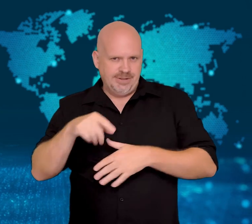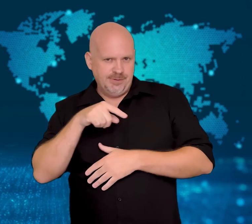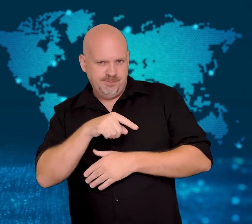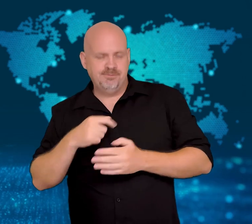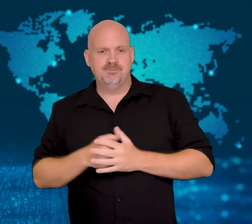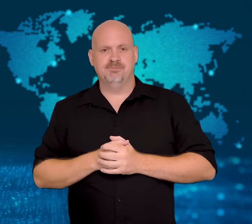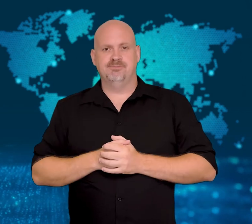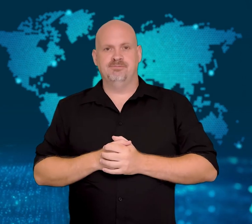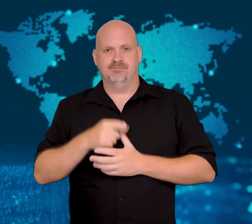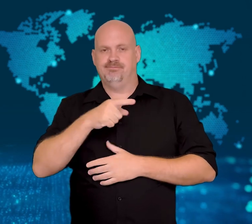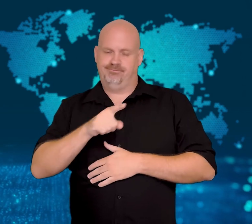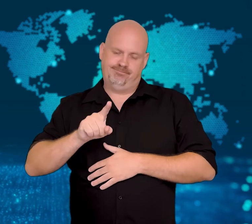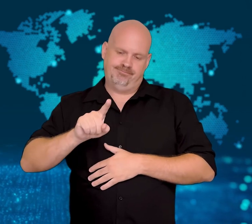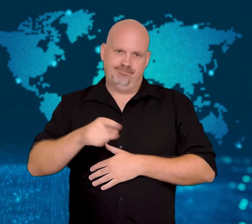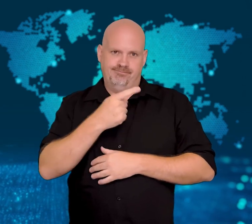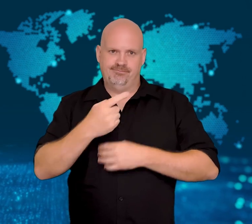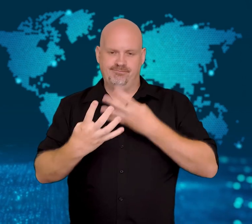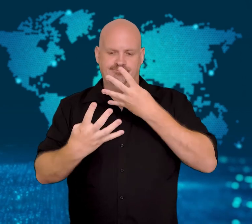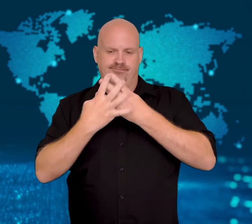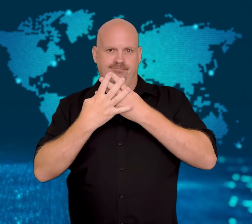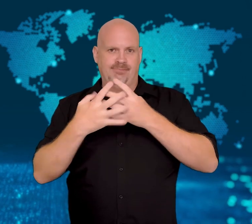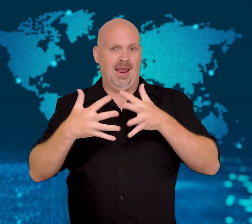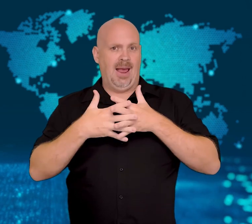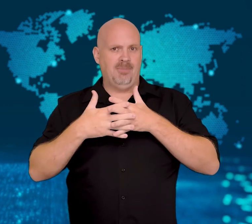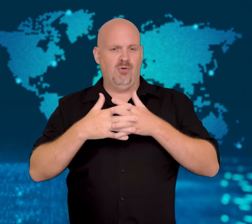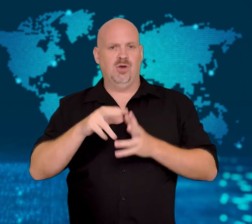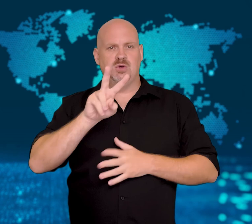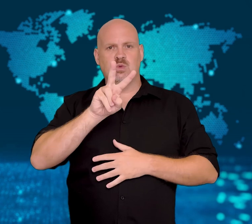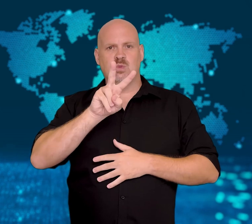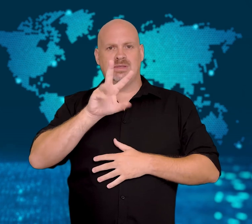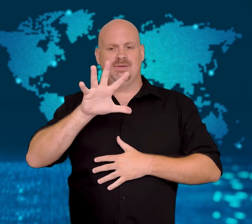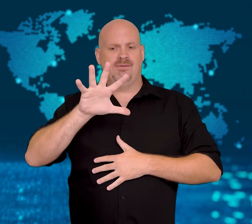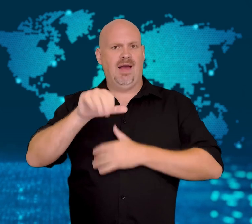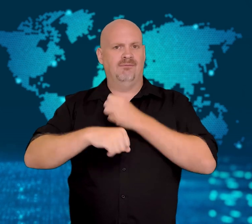to 25 years in prison in 2012.